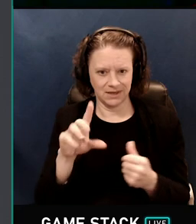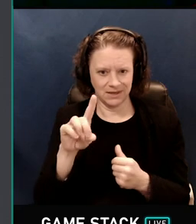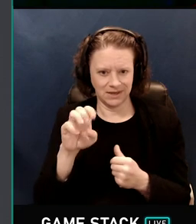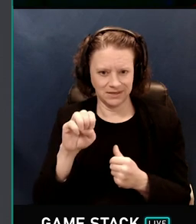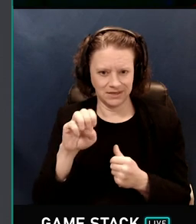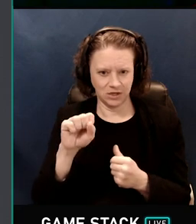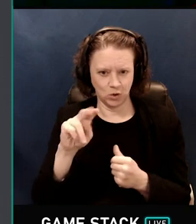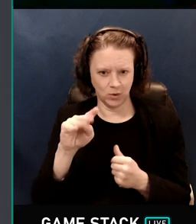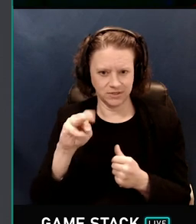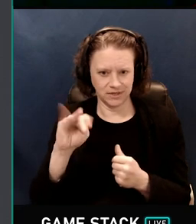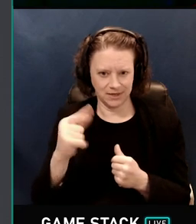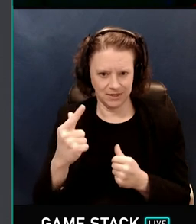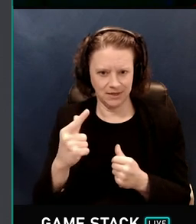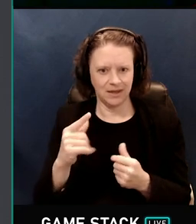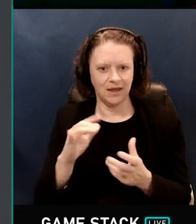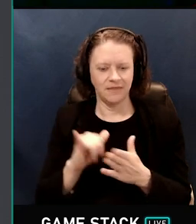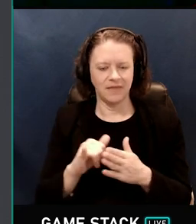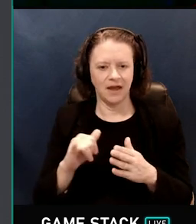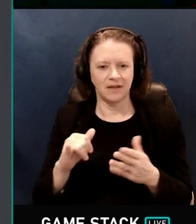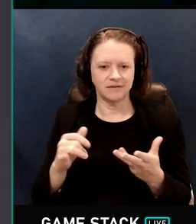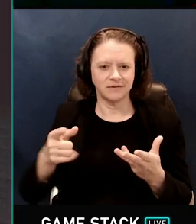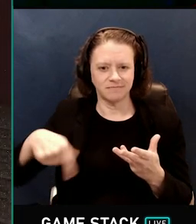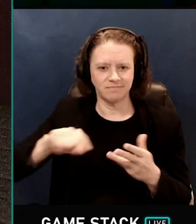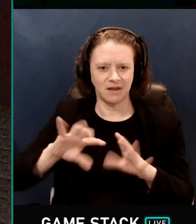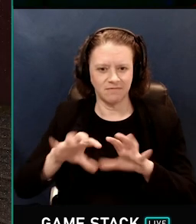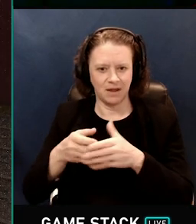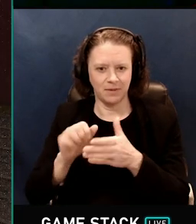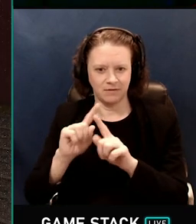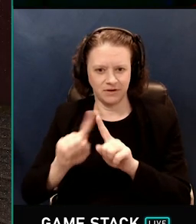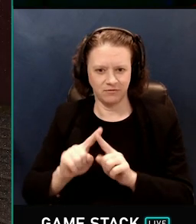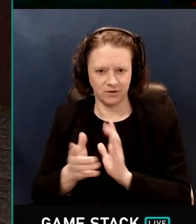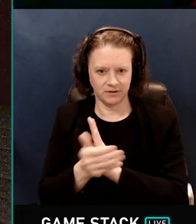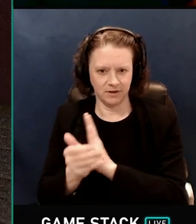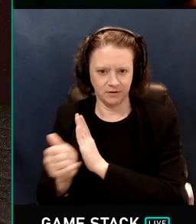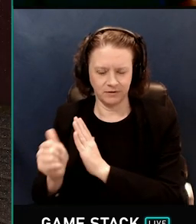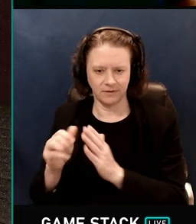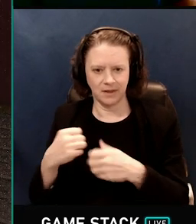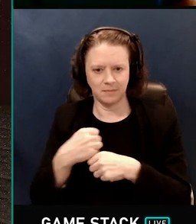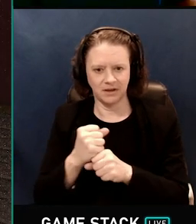techniques that really makes realtime ray tracing possible.